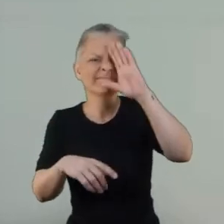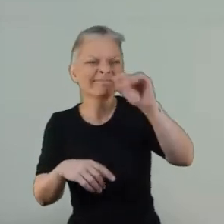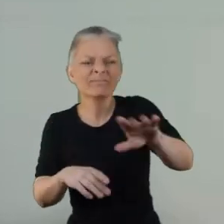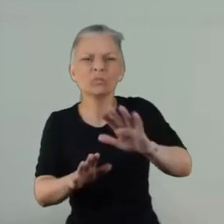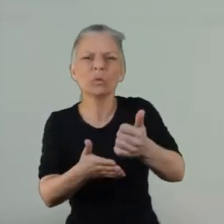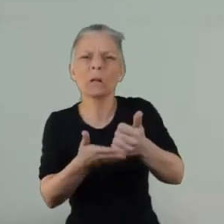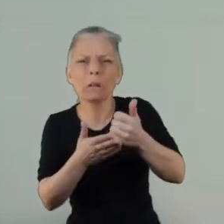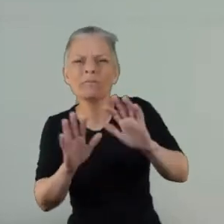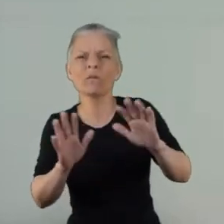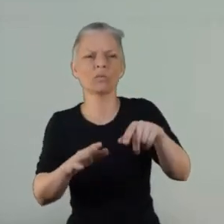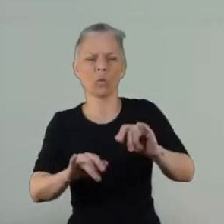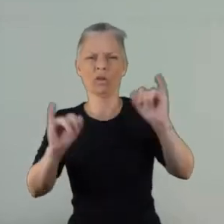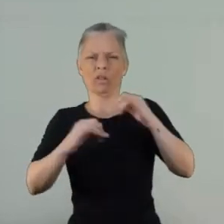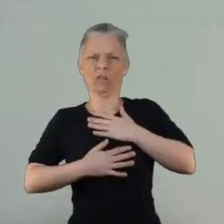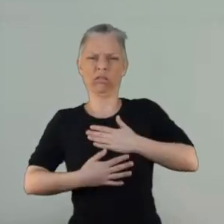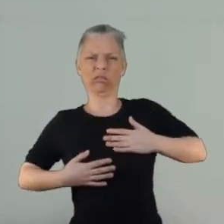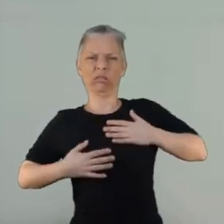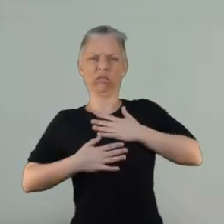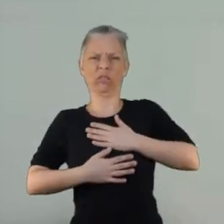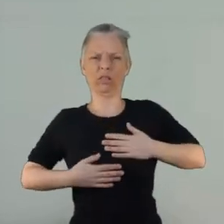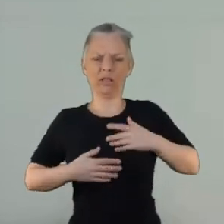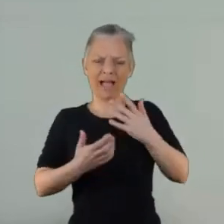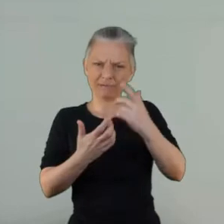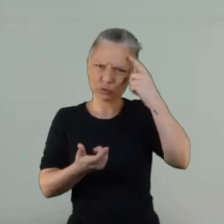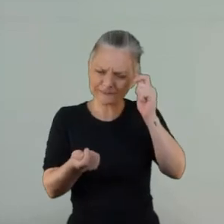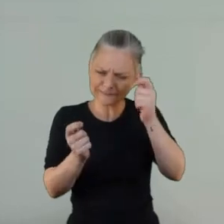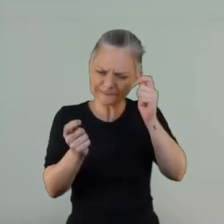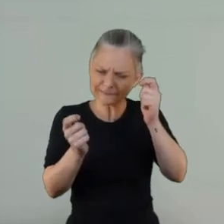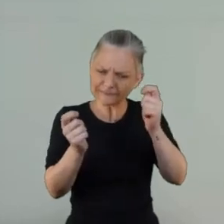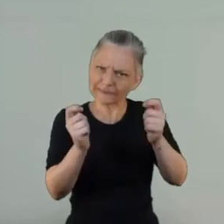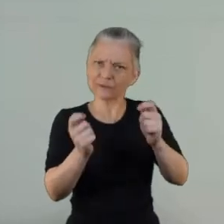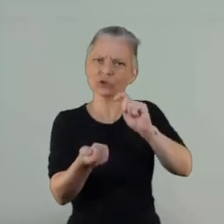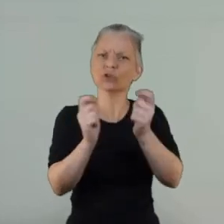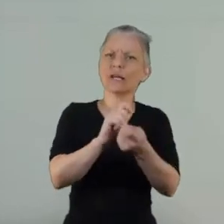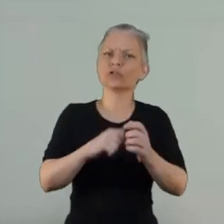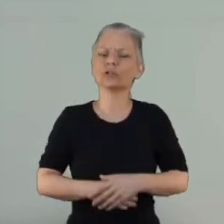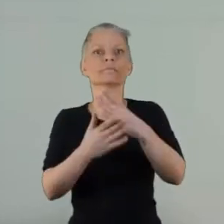So I think this, talking to people who have lived experience you're going to be able to